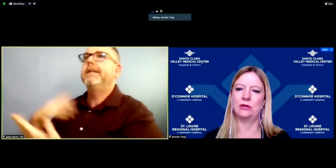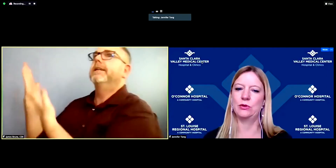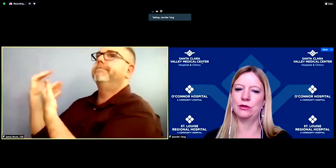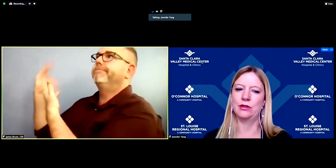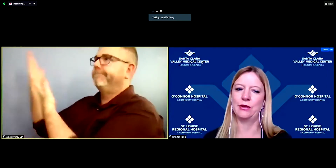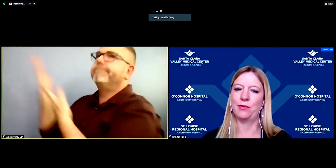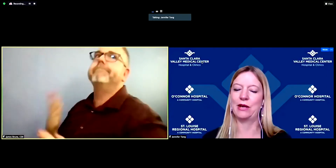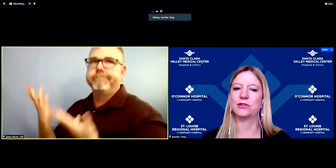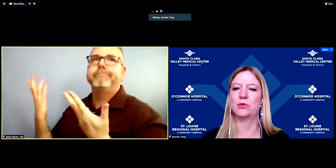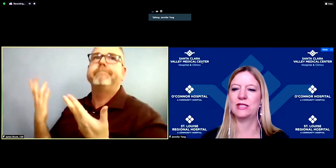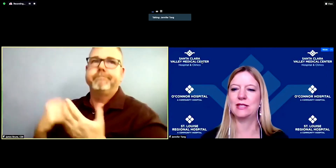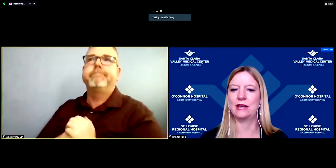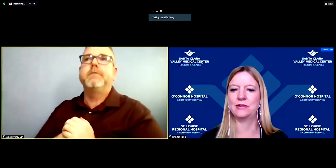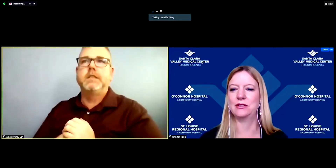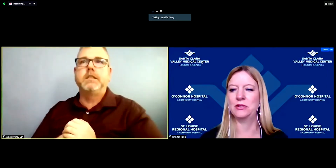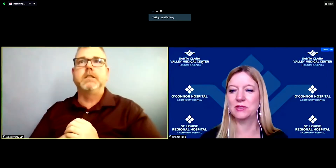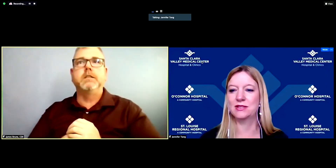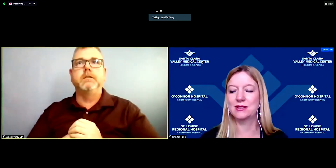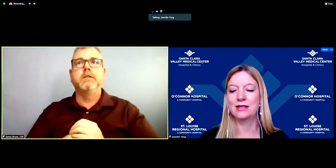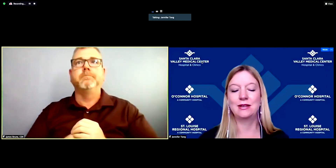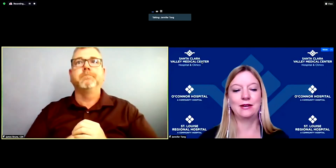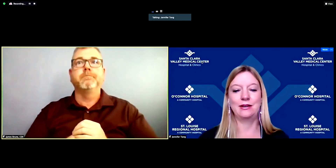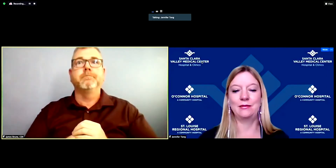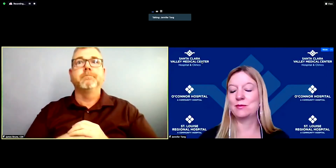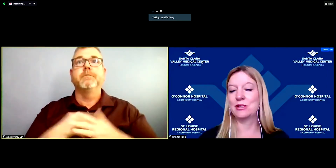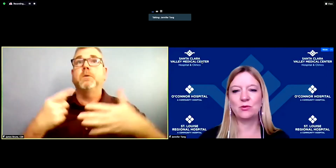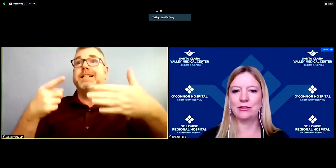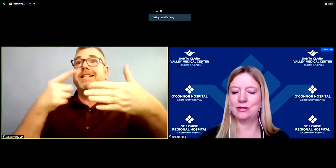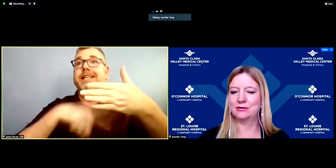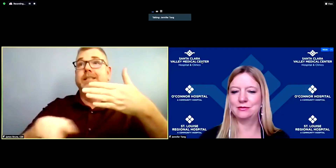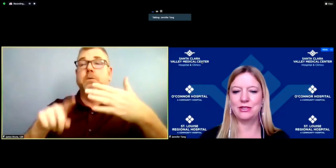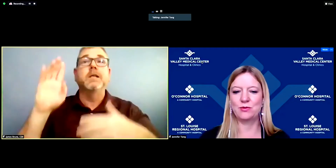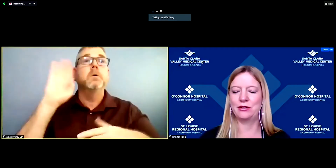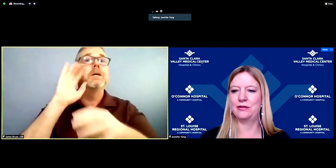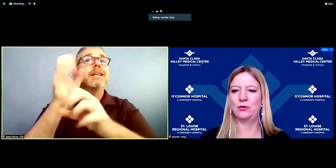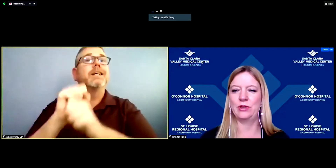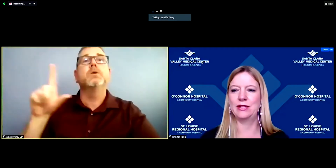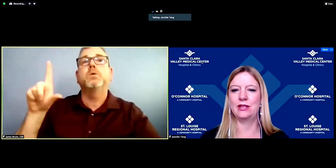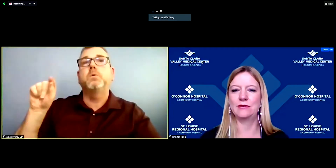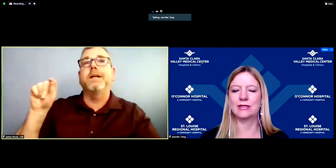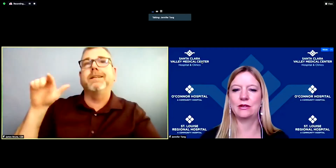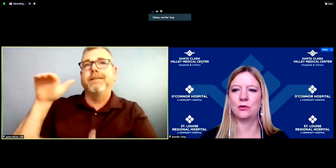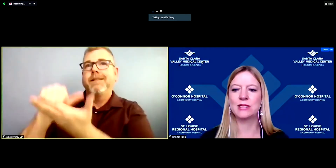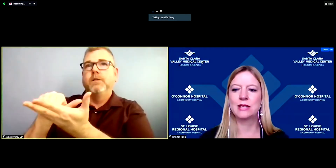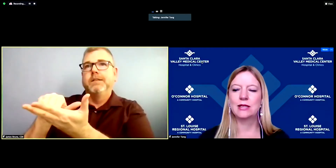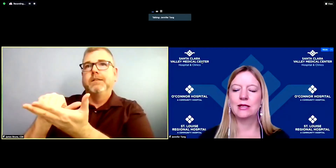order of about 20,000 doses, that's much smaller much smaller than what any of us had hoped,